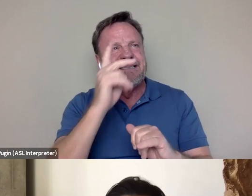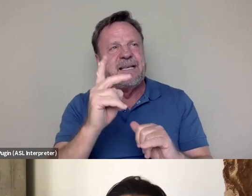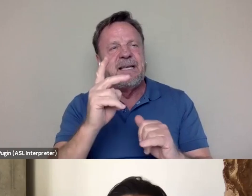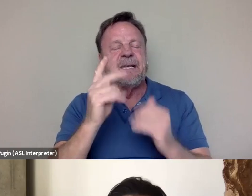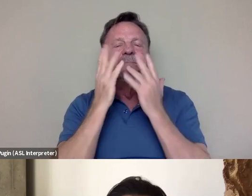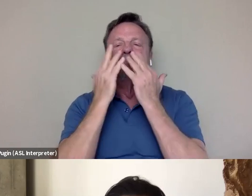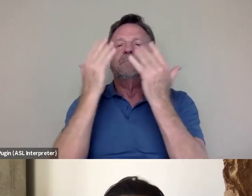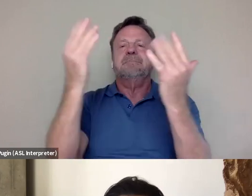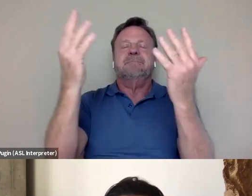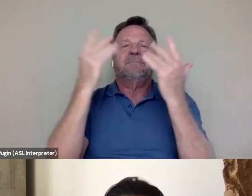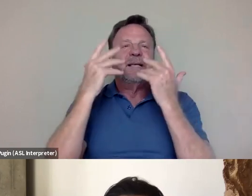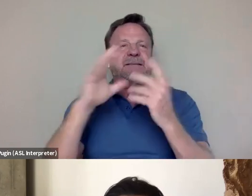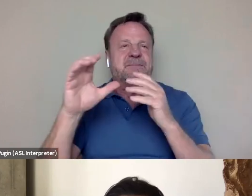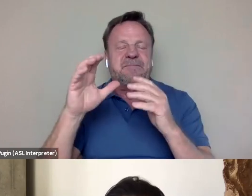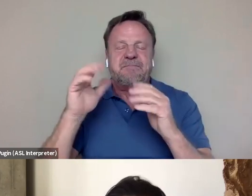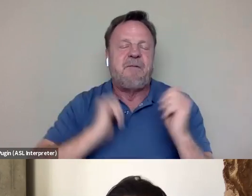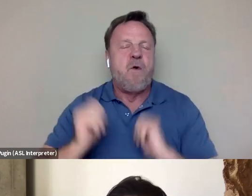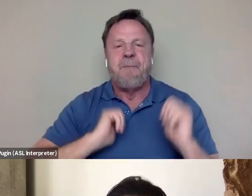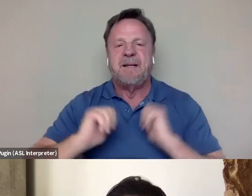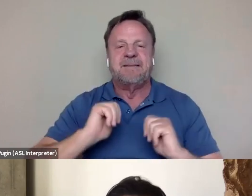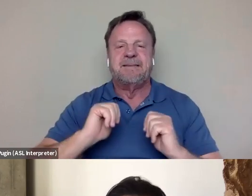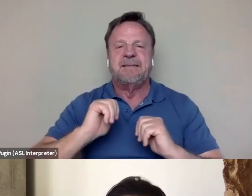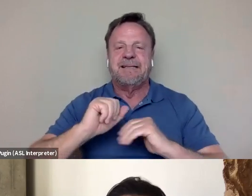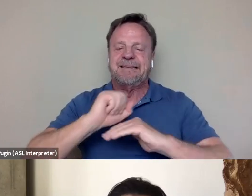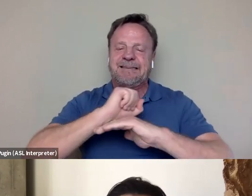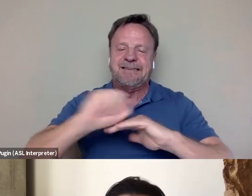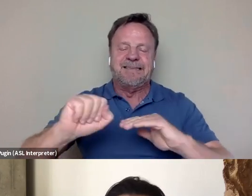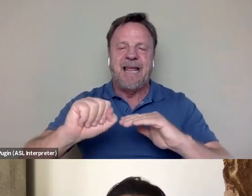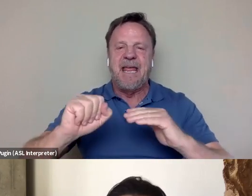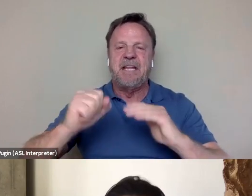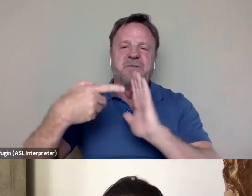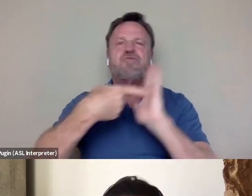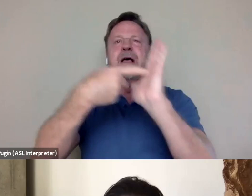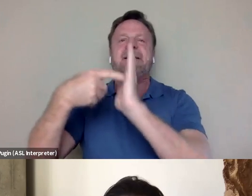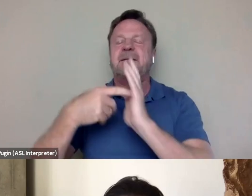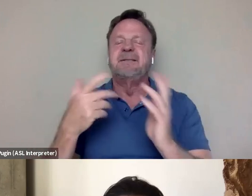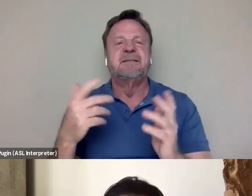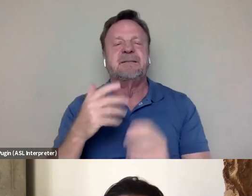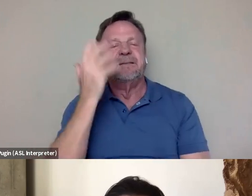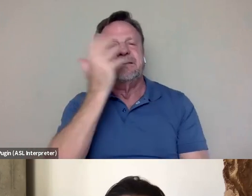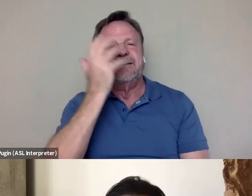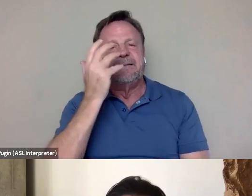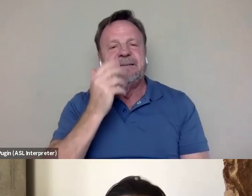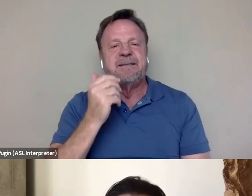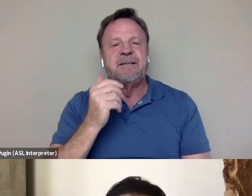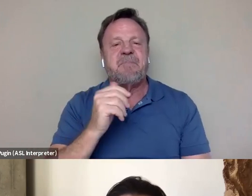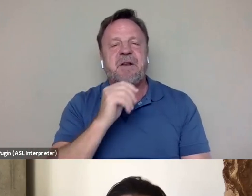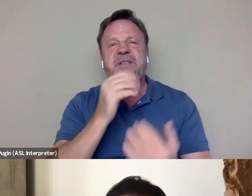the performance, his stage presence, but it wasn't kind of veiled through the lens of Hollywood.